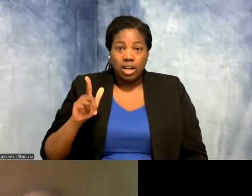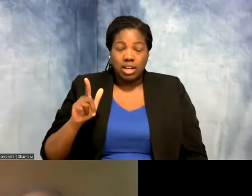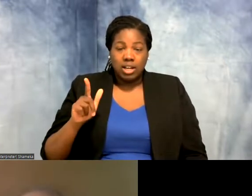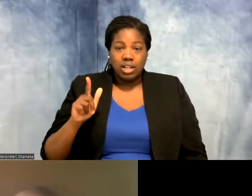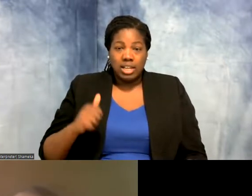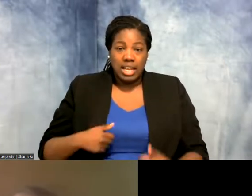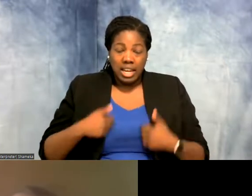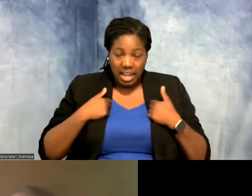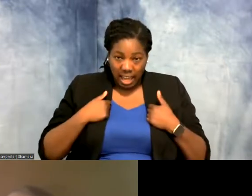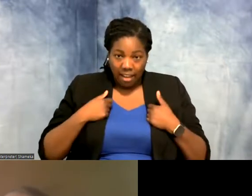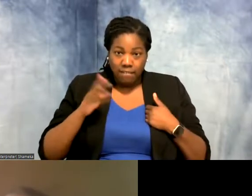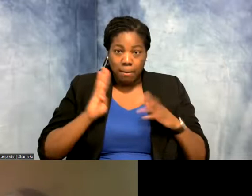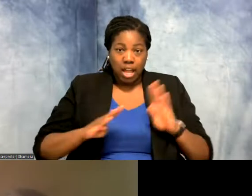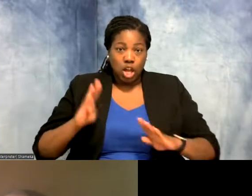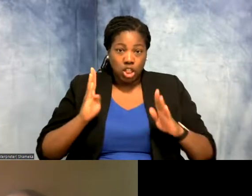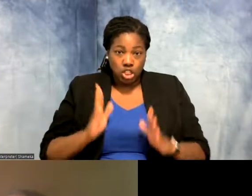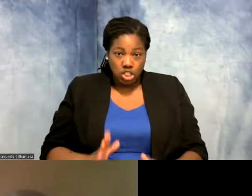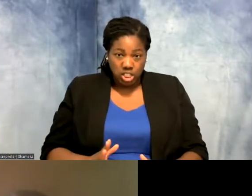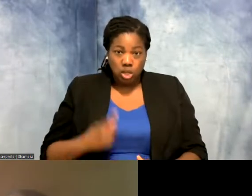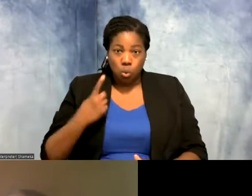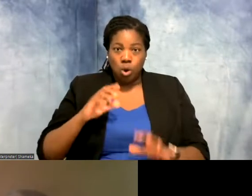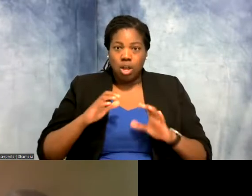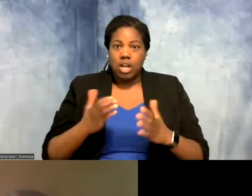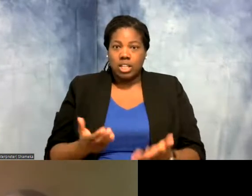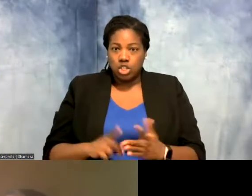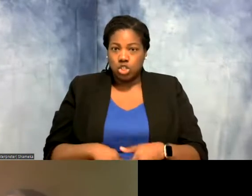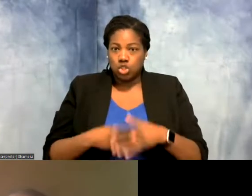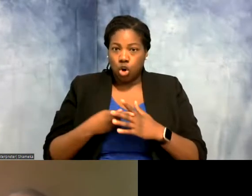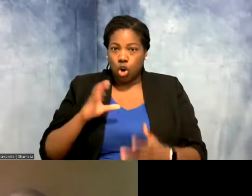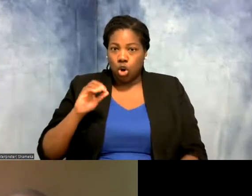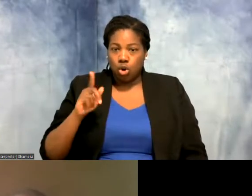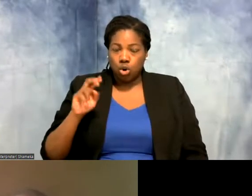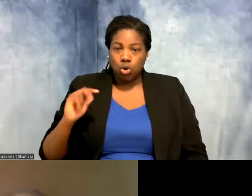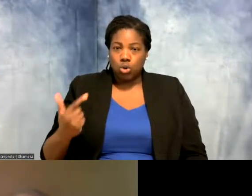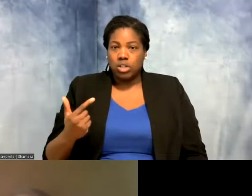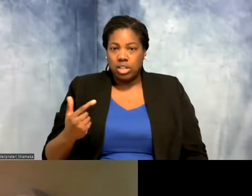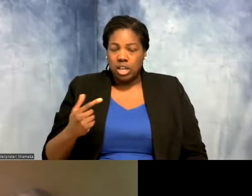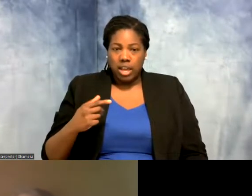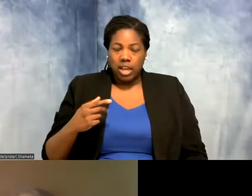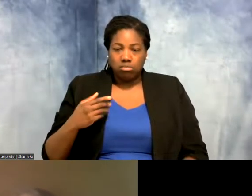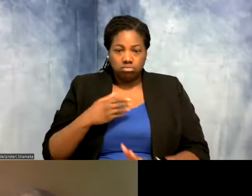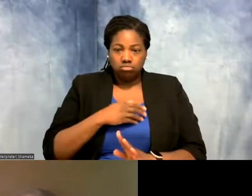my master's degree and I had one class that got me started coding. And since then I've continued